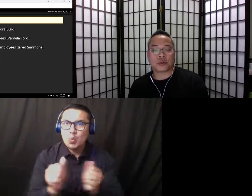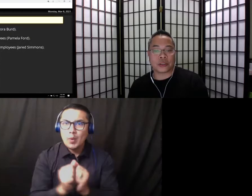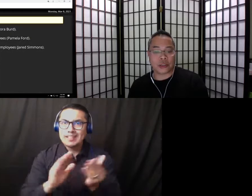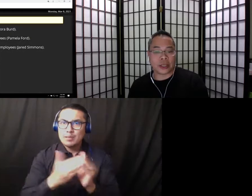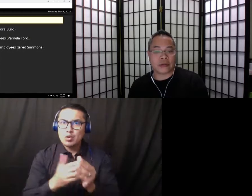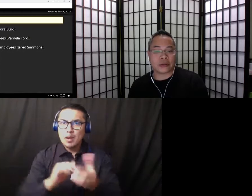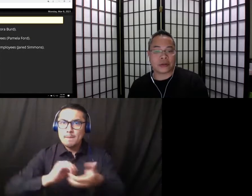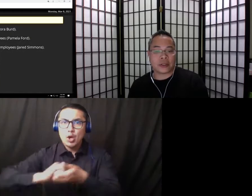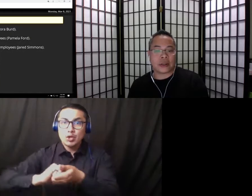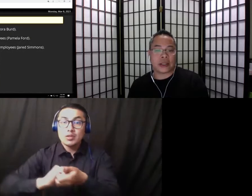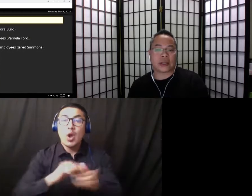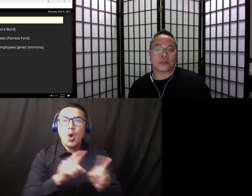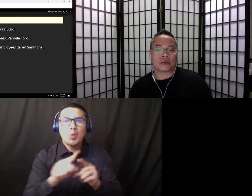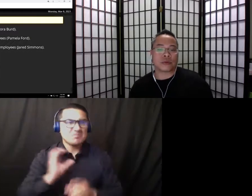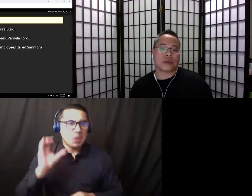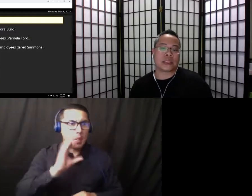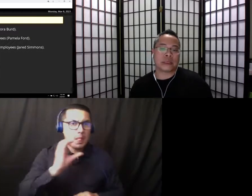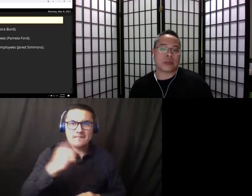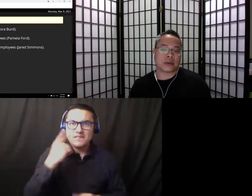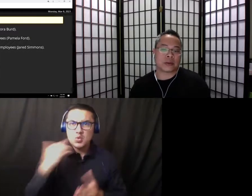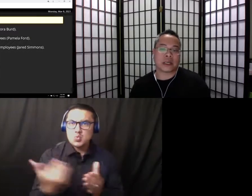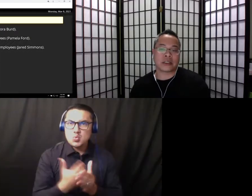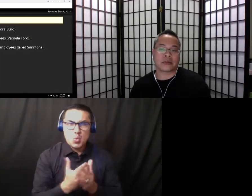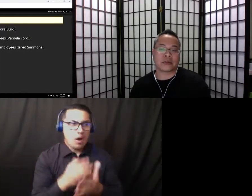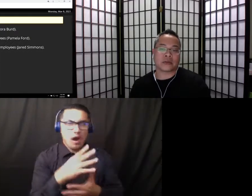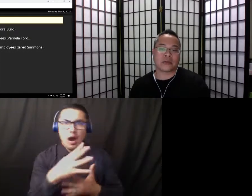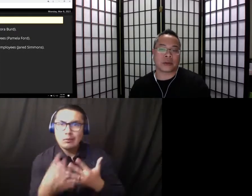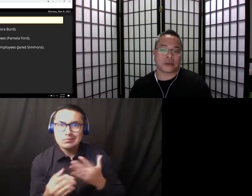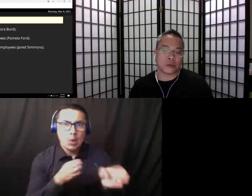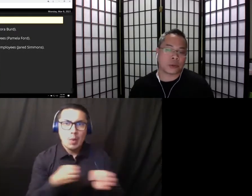additional avenues that can improve and impact the lives of our most valu-vulnerable